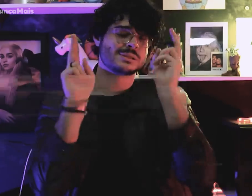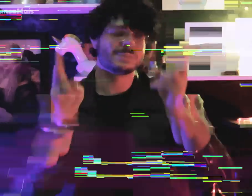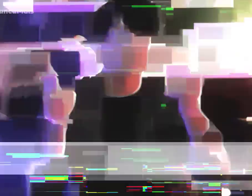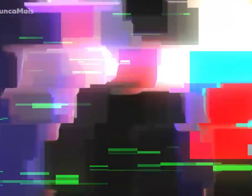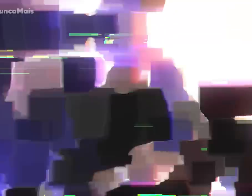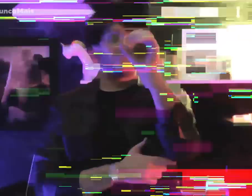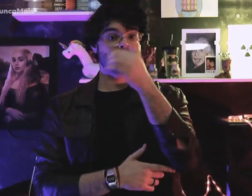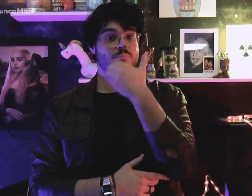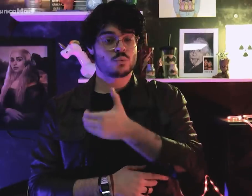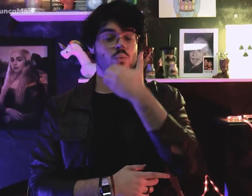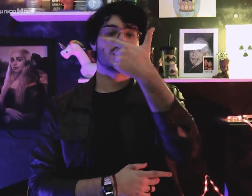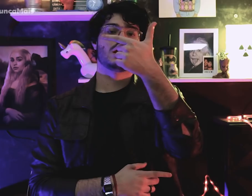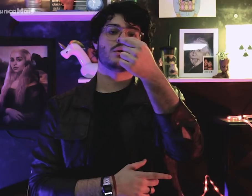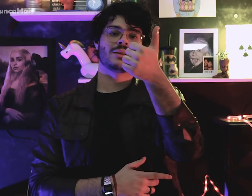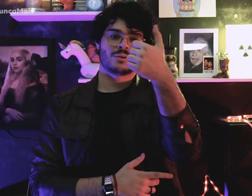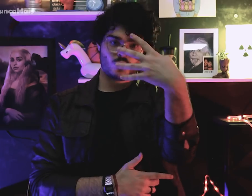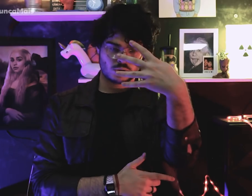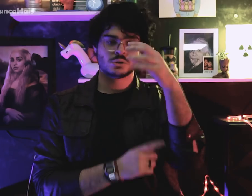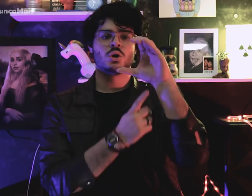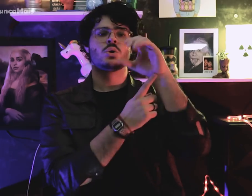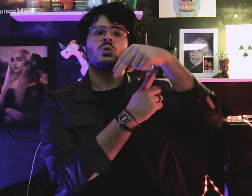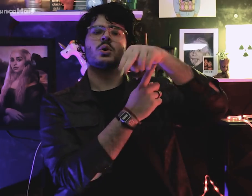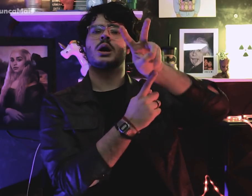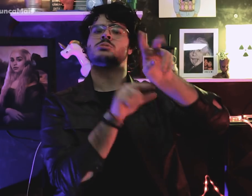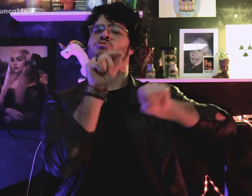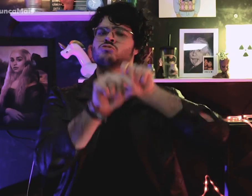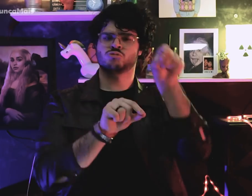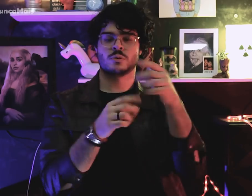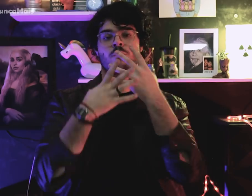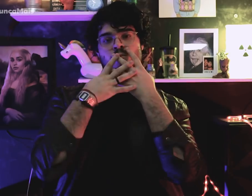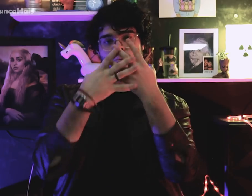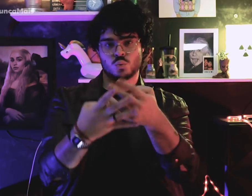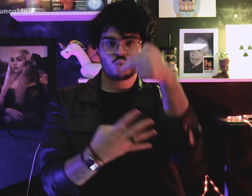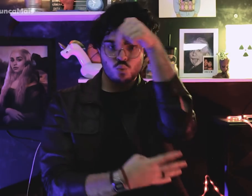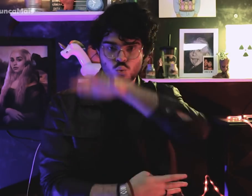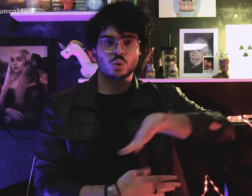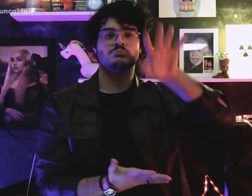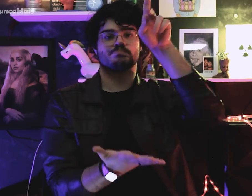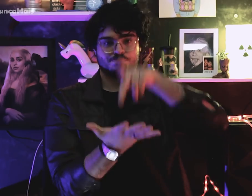Em 10 de dezembro de 2014, membros da Comissão Nacional da Verdade (CNV),